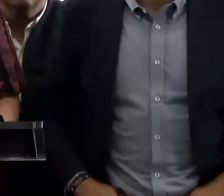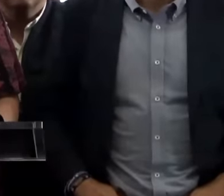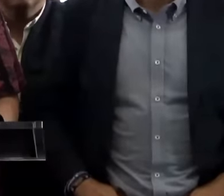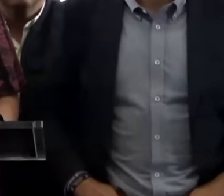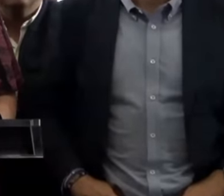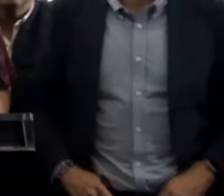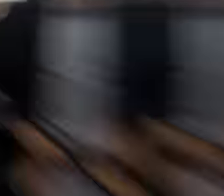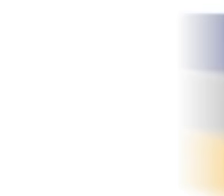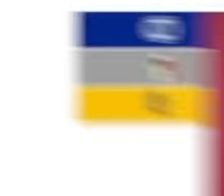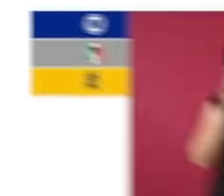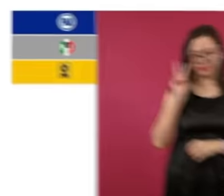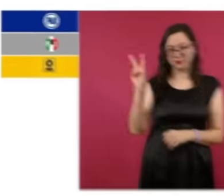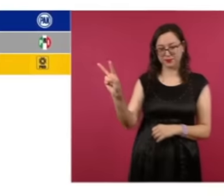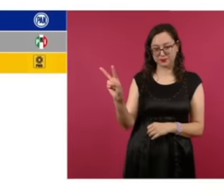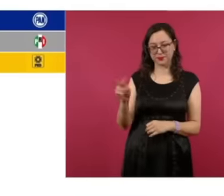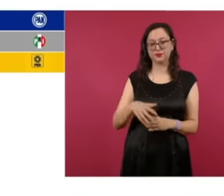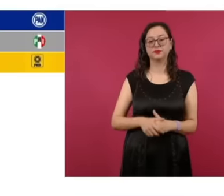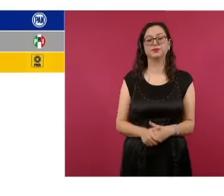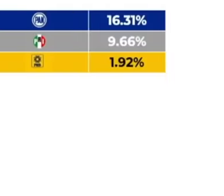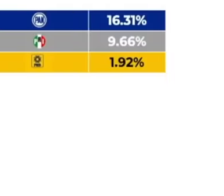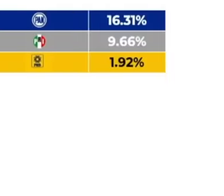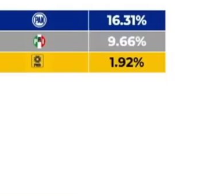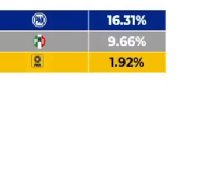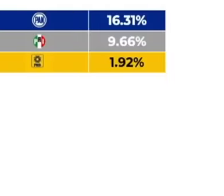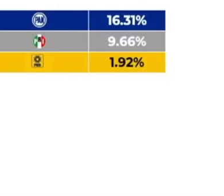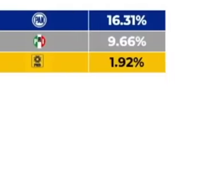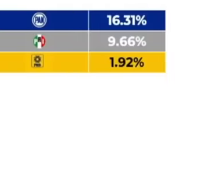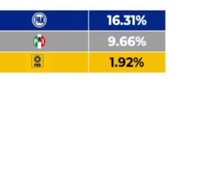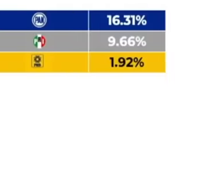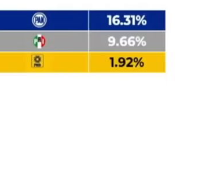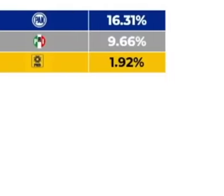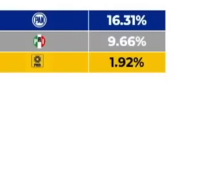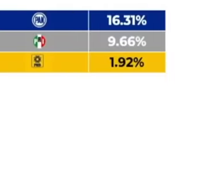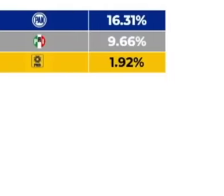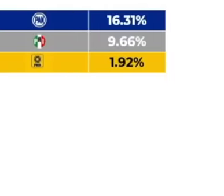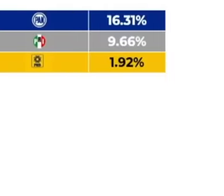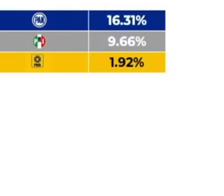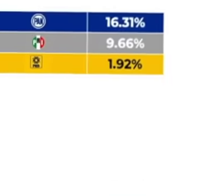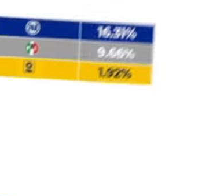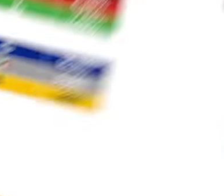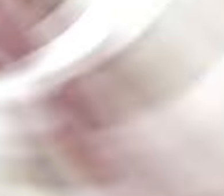vote and challenge the election but the president has said clearly